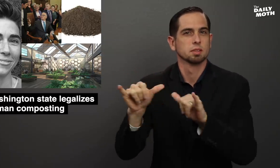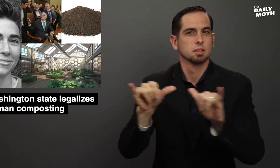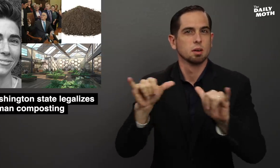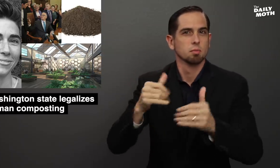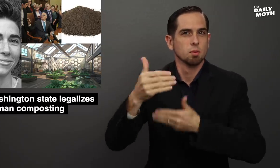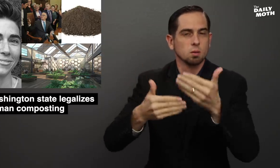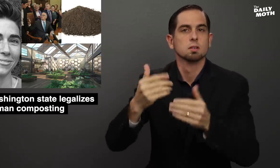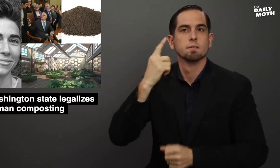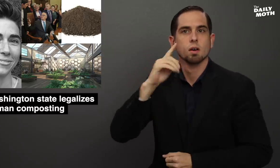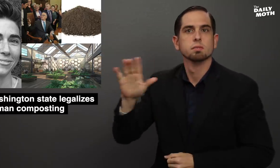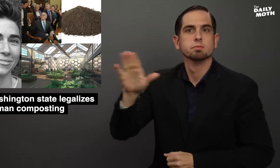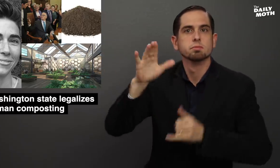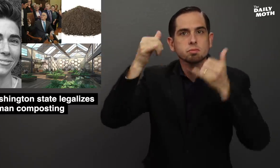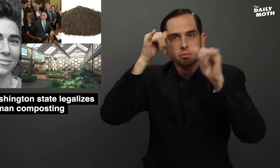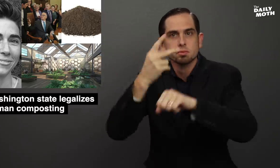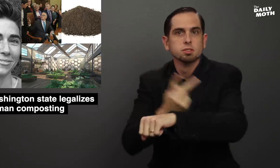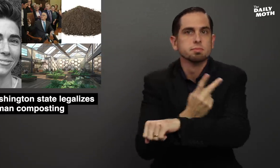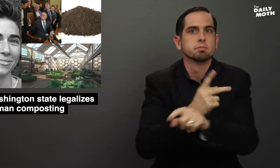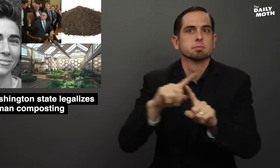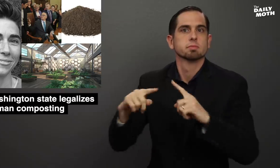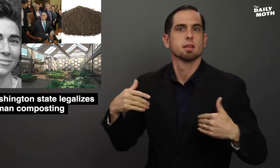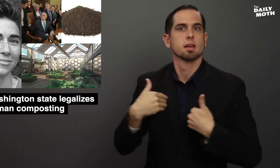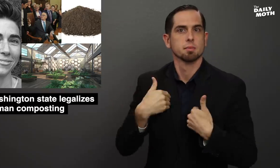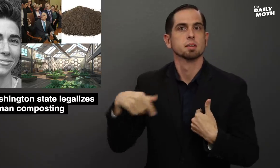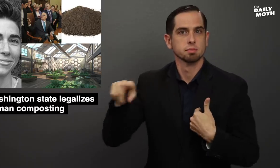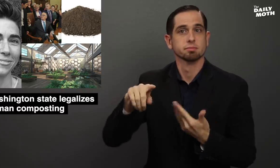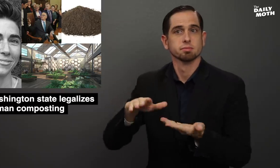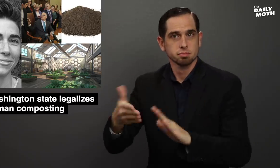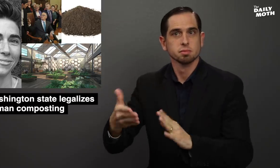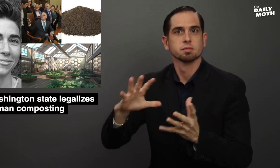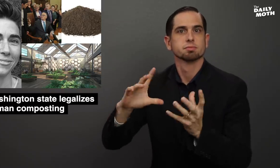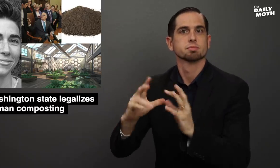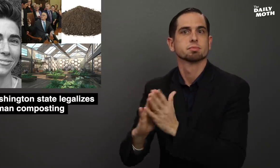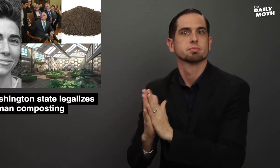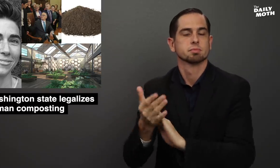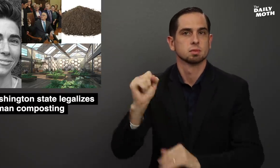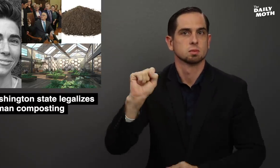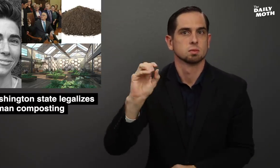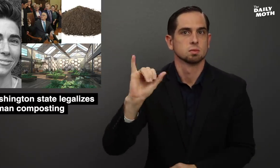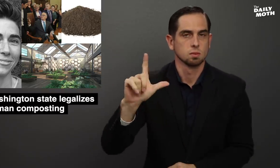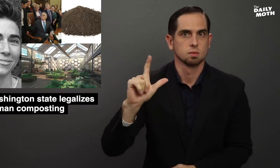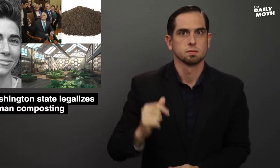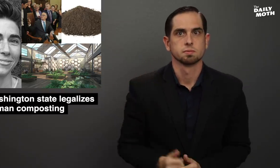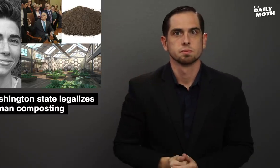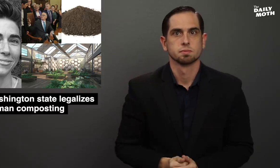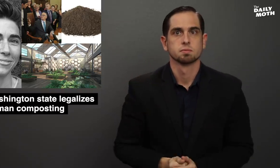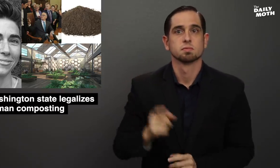a similar process for livestock to be turned into soil.